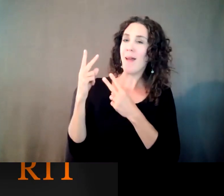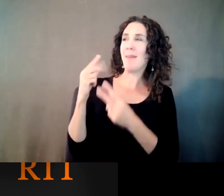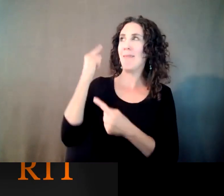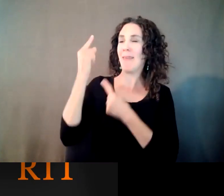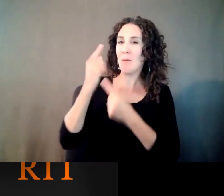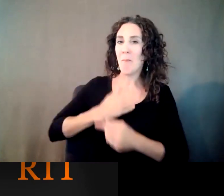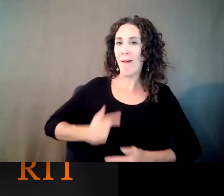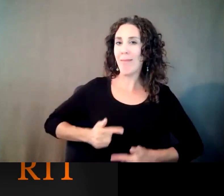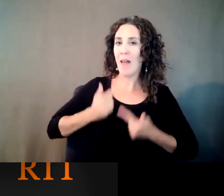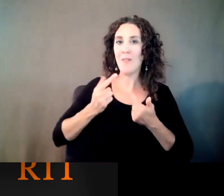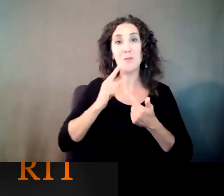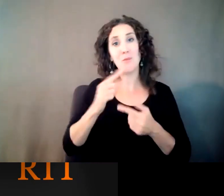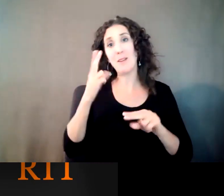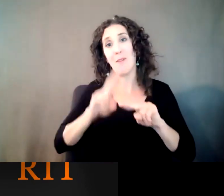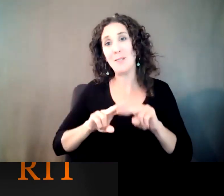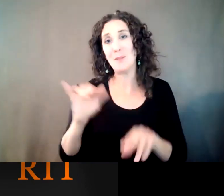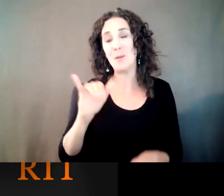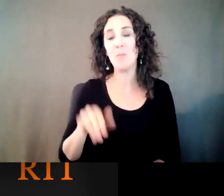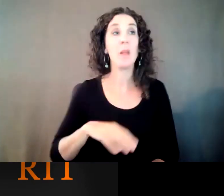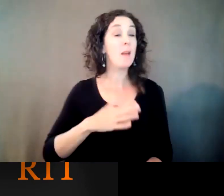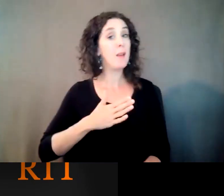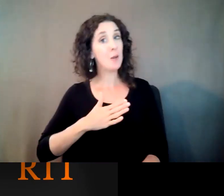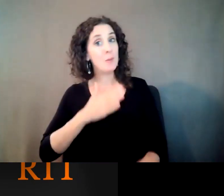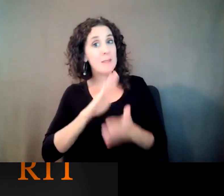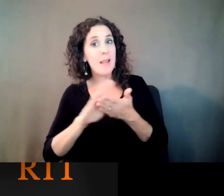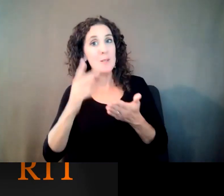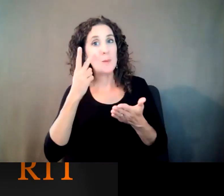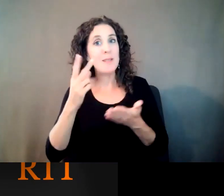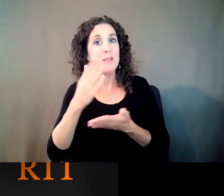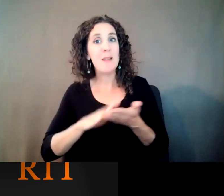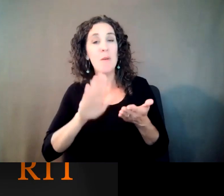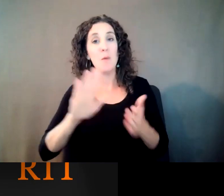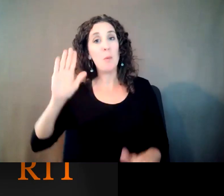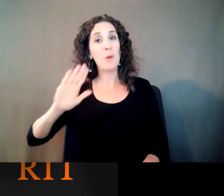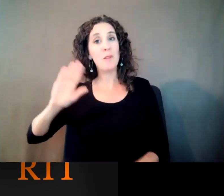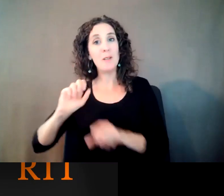great to be able to see some of your past work and even some of your newer work that's